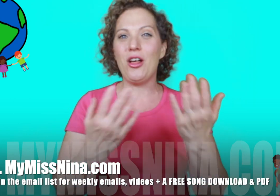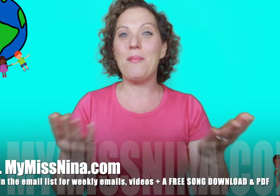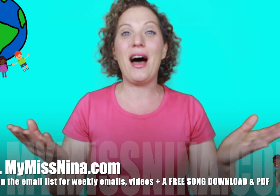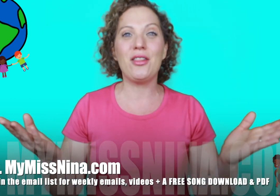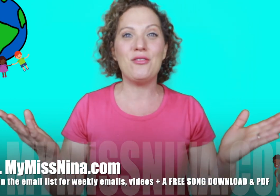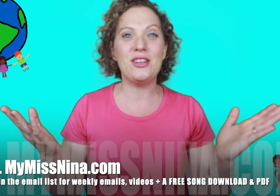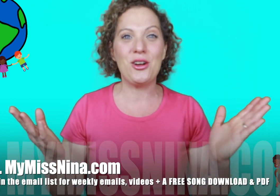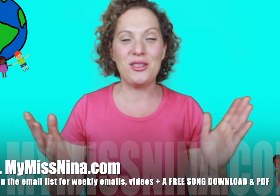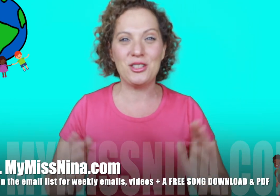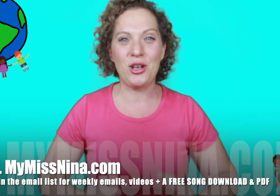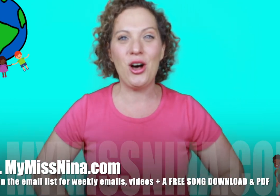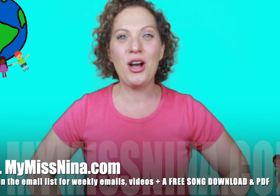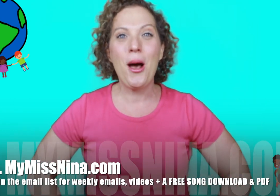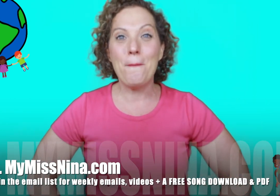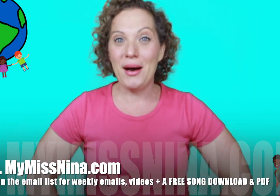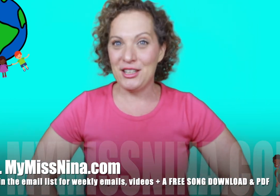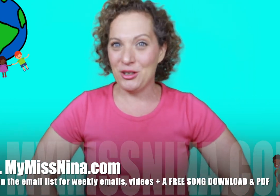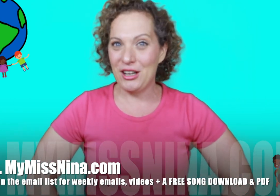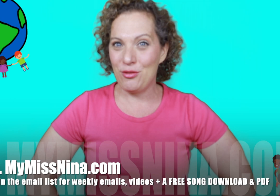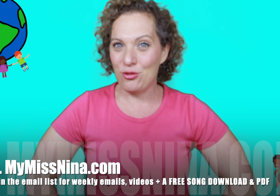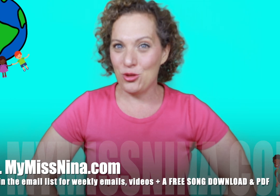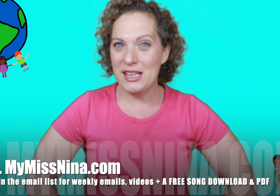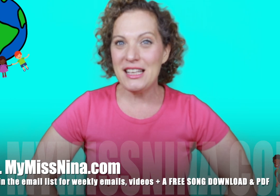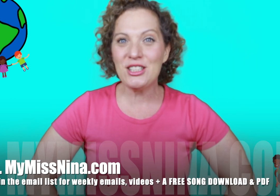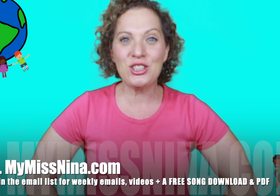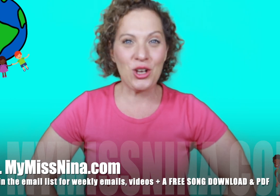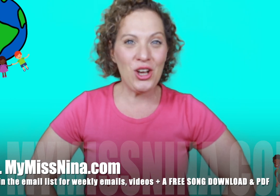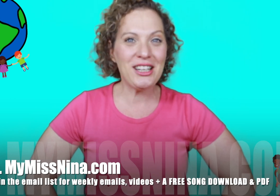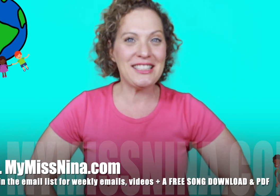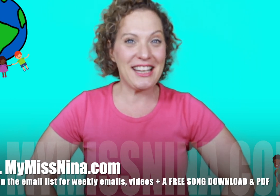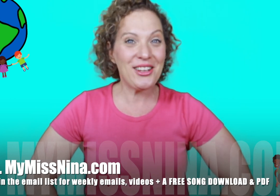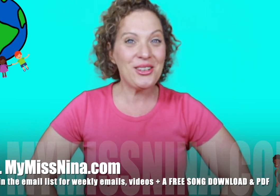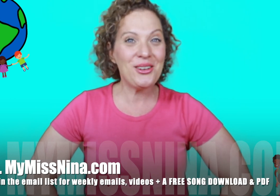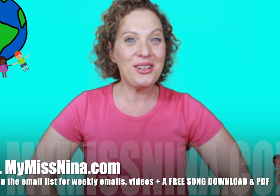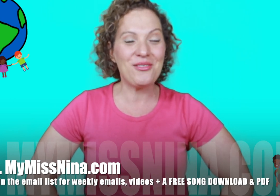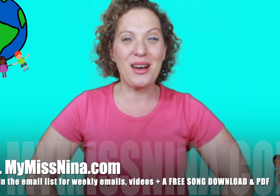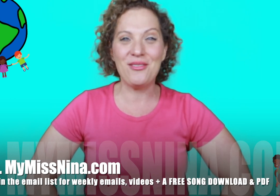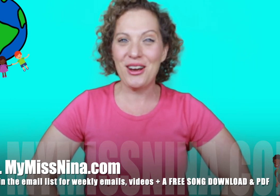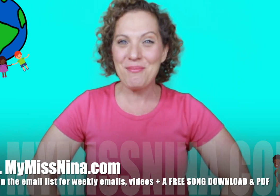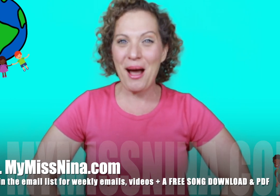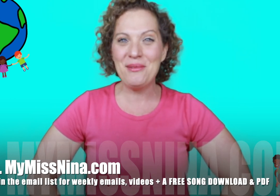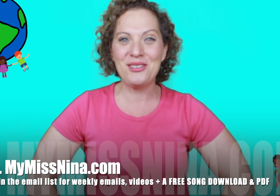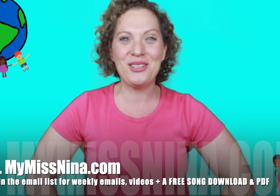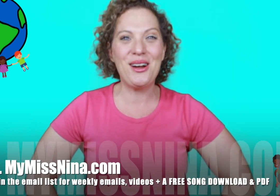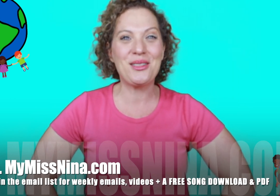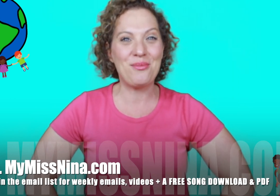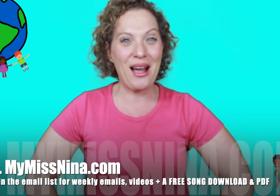about the video and the song but you'll get a free song download of my very popular song The Brown